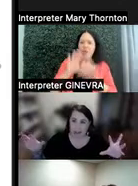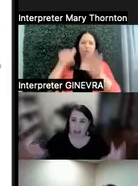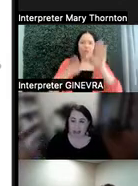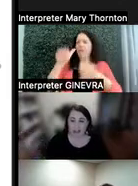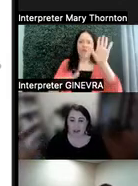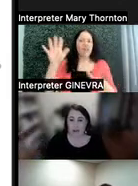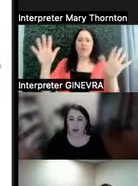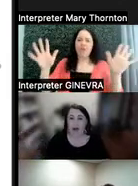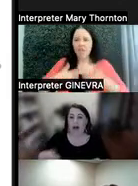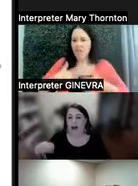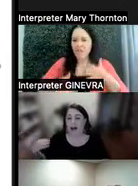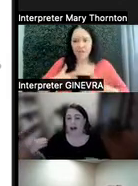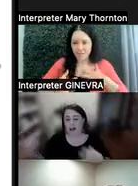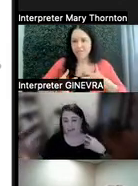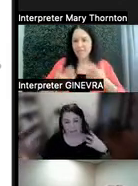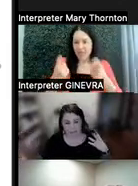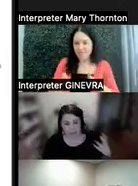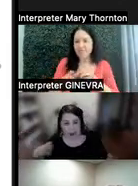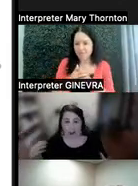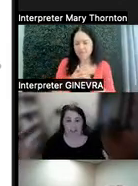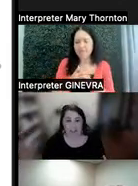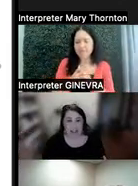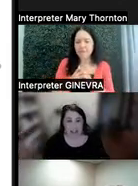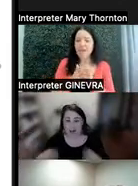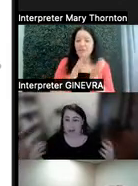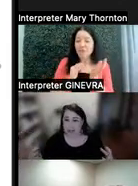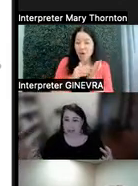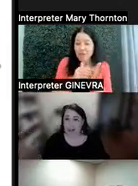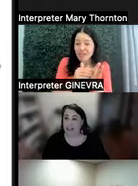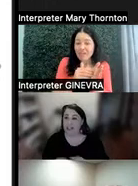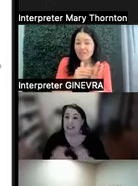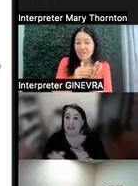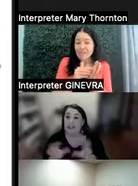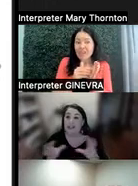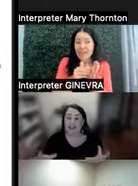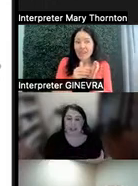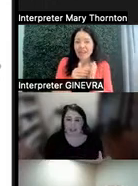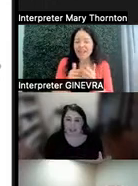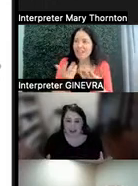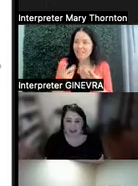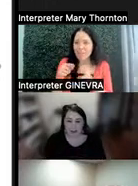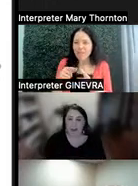And so that often can end up in, if I had just let you finish this thought, we would probably